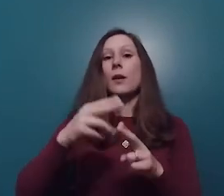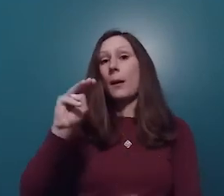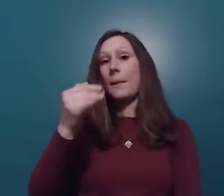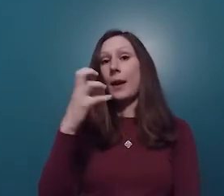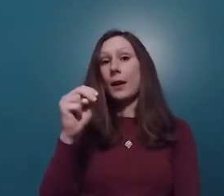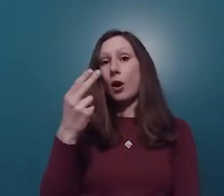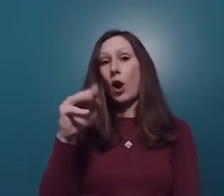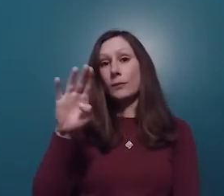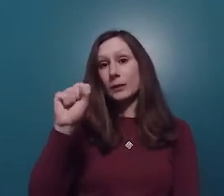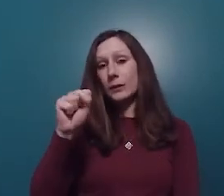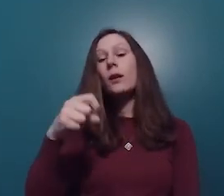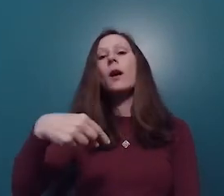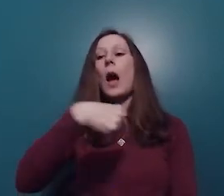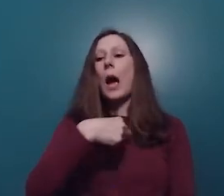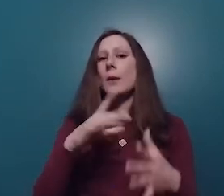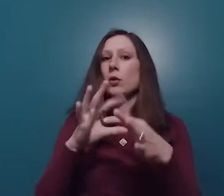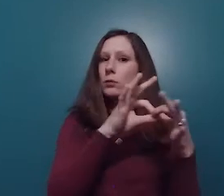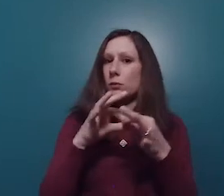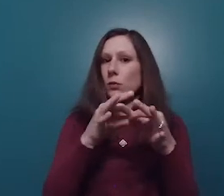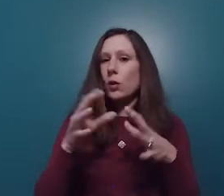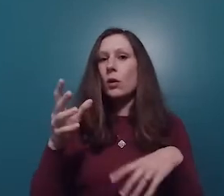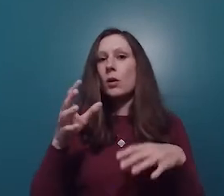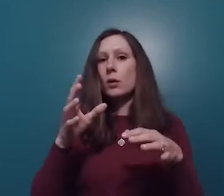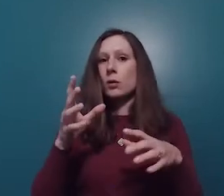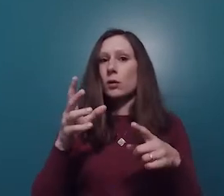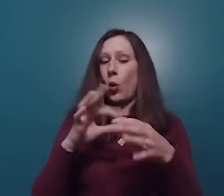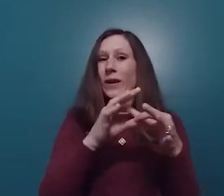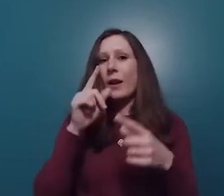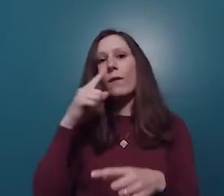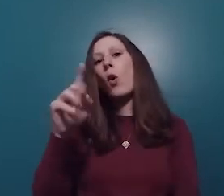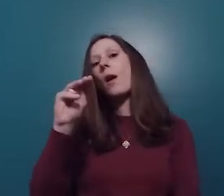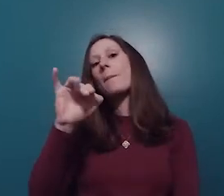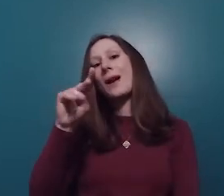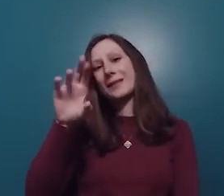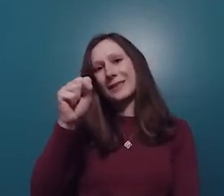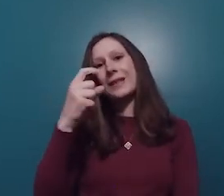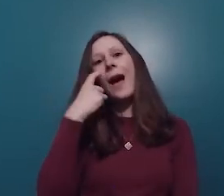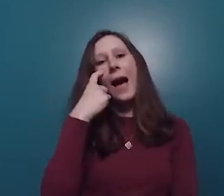My name is Magan Harms and I'm the Arts and Culture Coordinator for MindsEye. I'm the person that sends you all